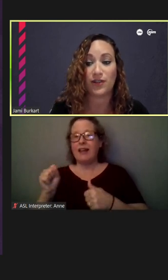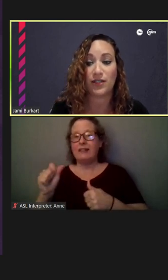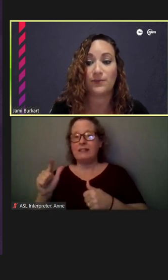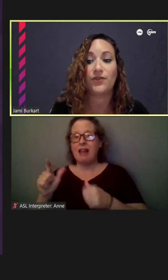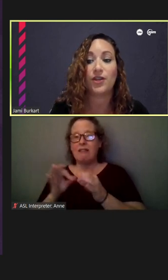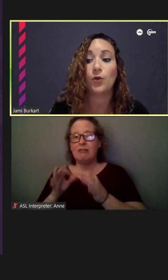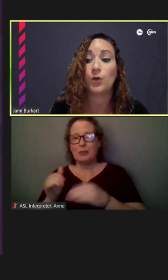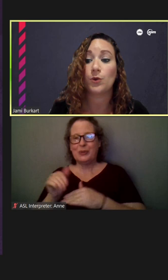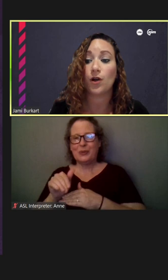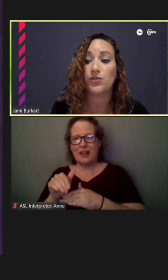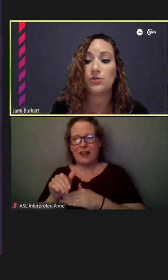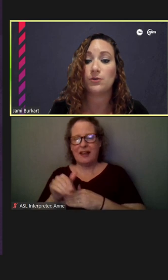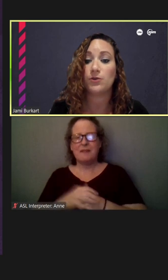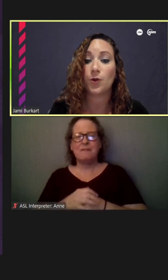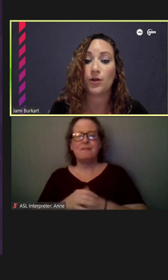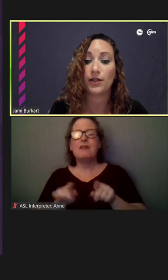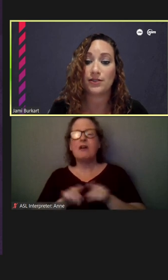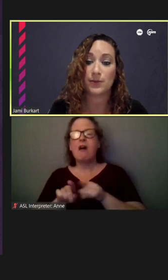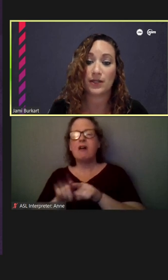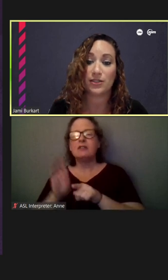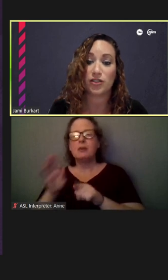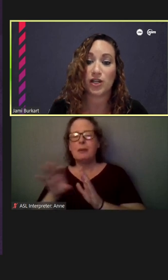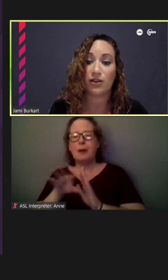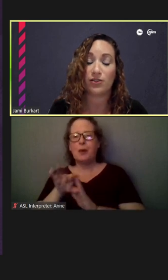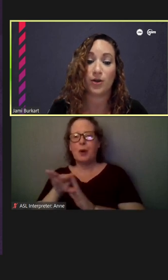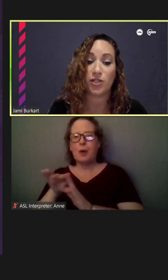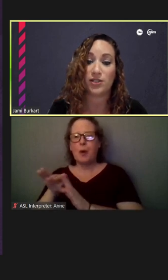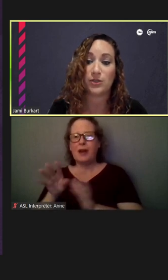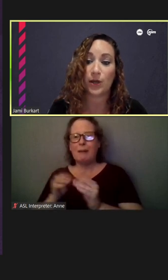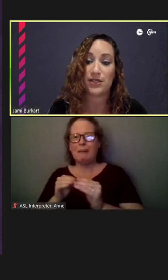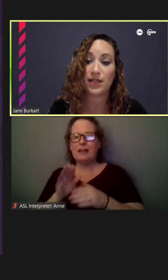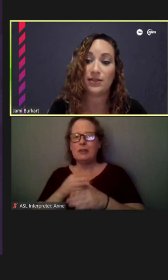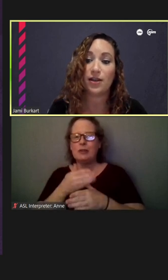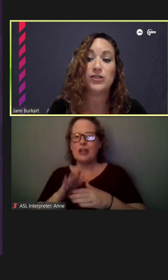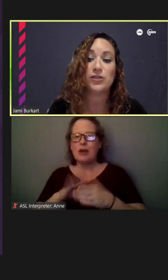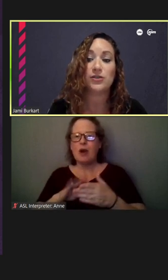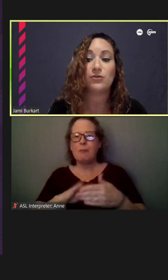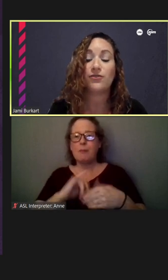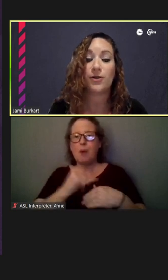evening. We will also be recording this meeting to share on the project's website so you can refer